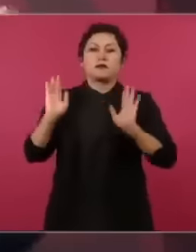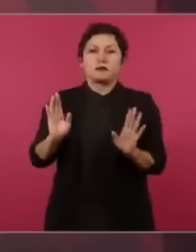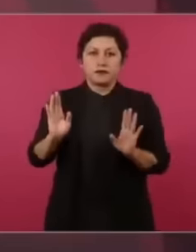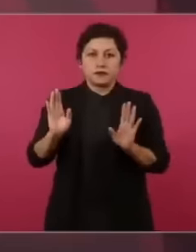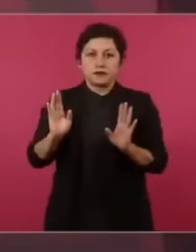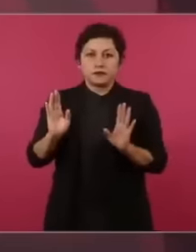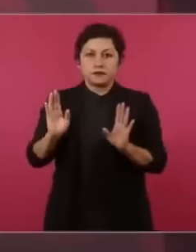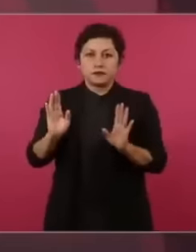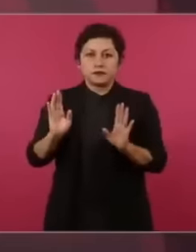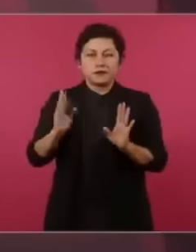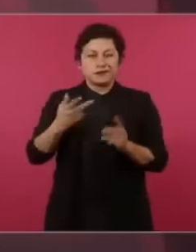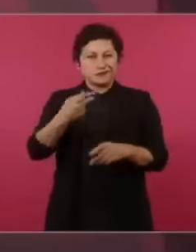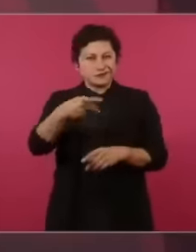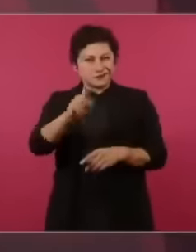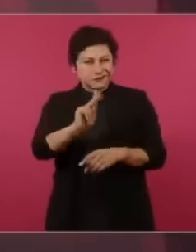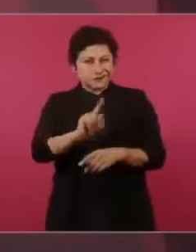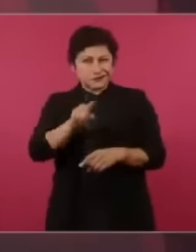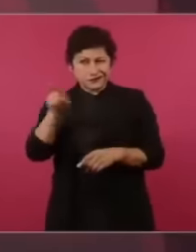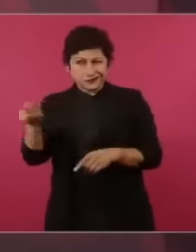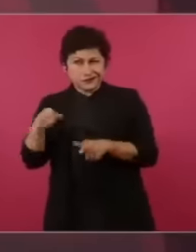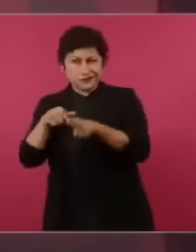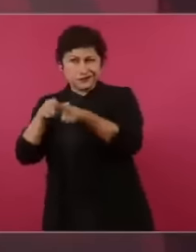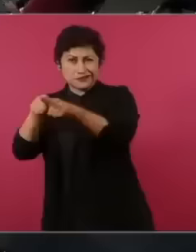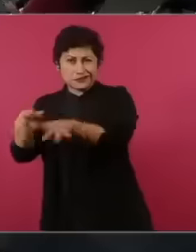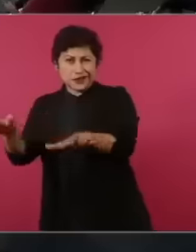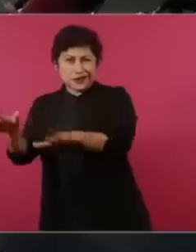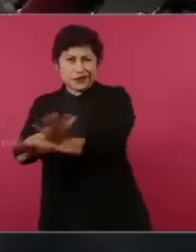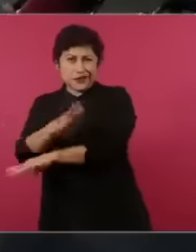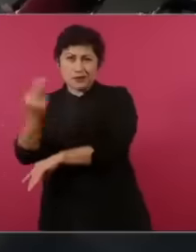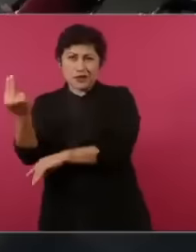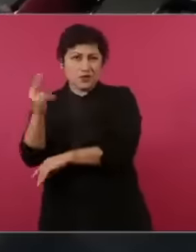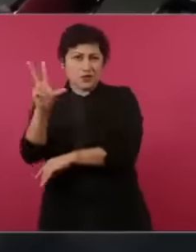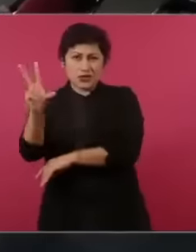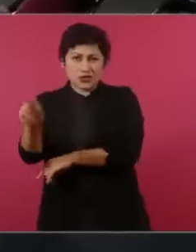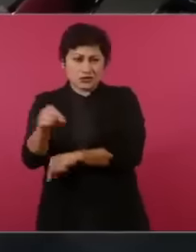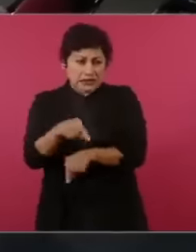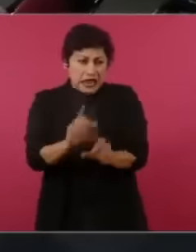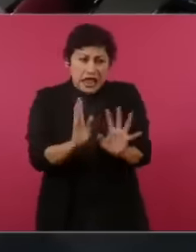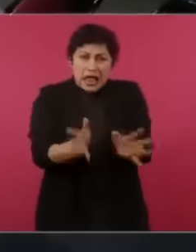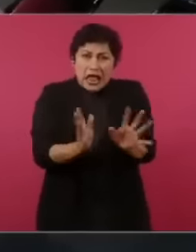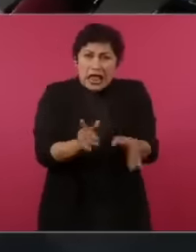needed they always say no And the